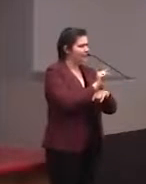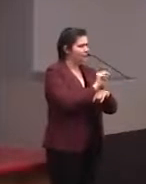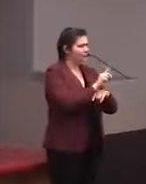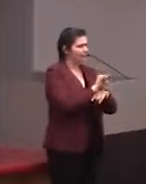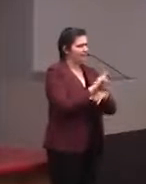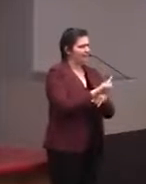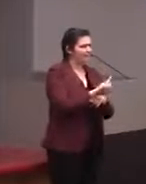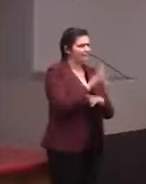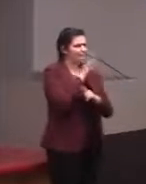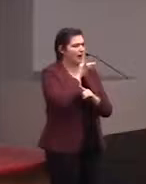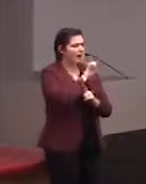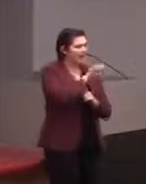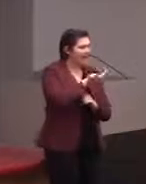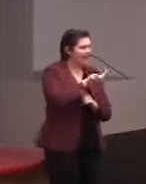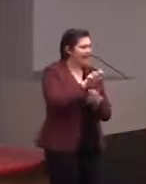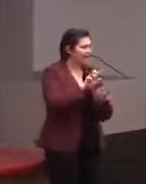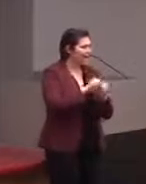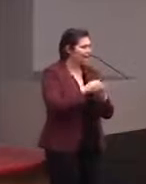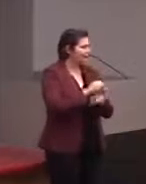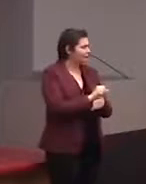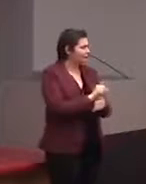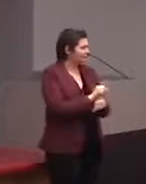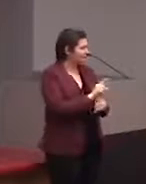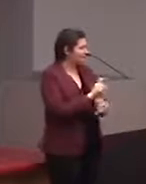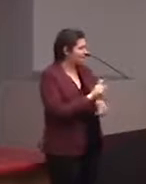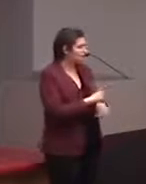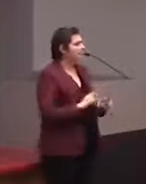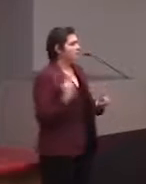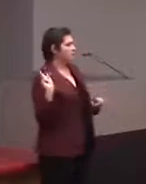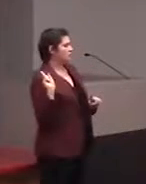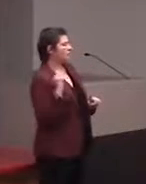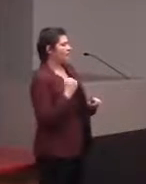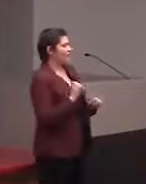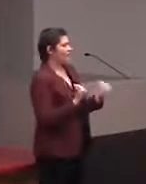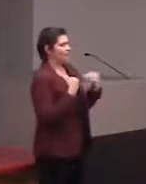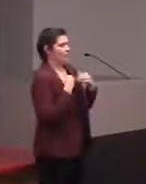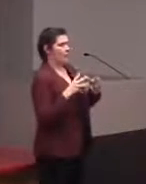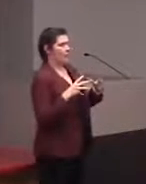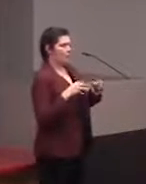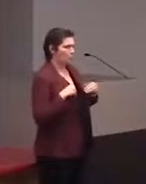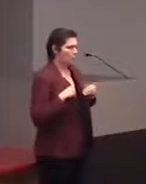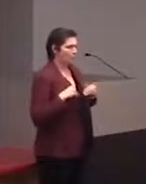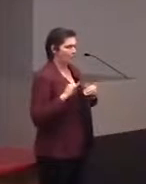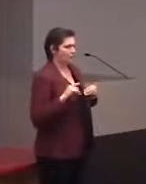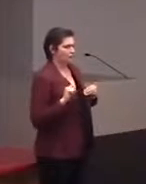Yeah. With that cool versus obnoxious experience, when you said it's a Android overlay, does it use that Android TalkBack or- Right, okay. We actually have our own, sort of, interface